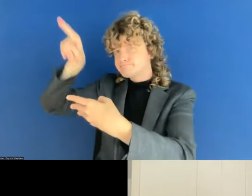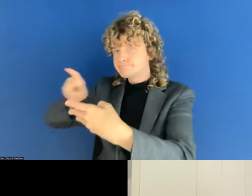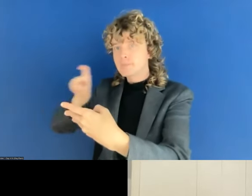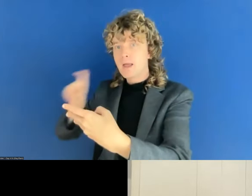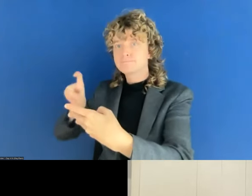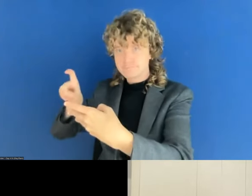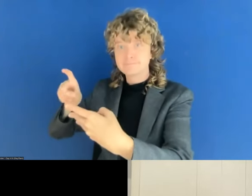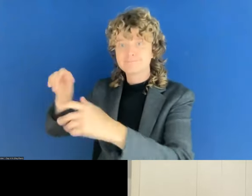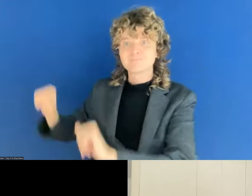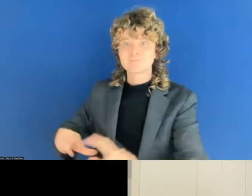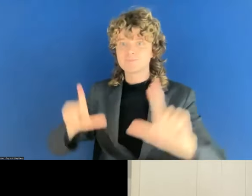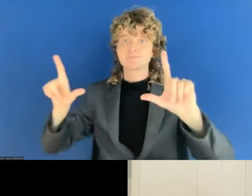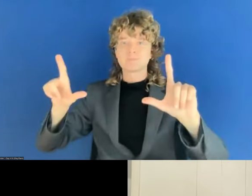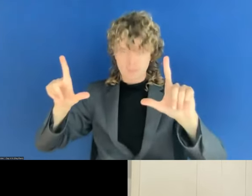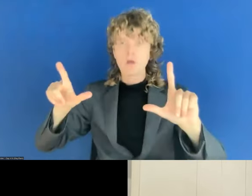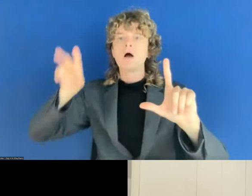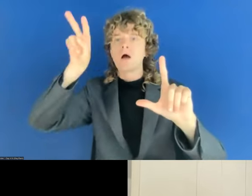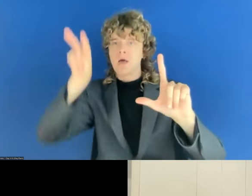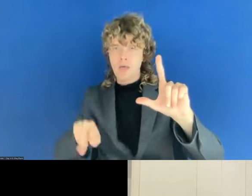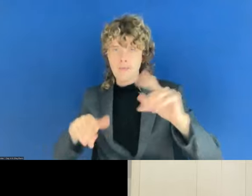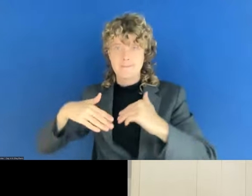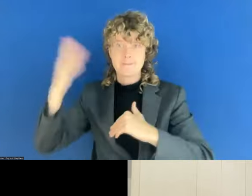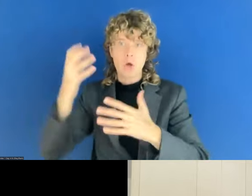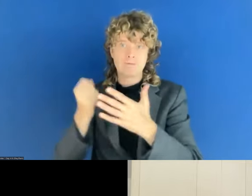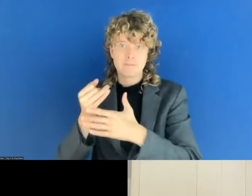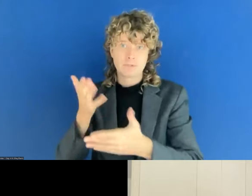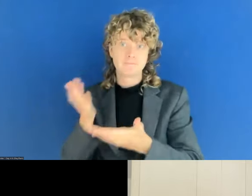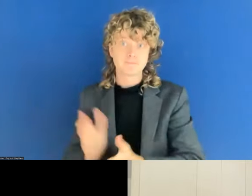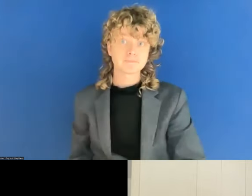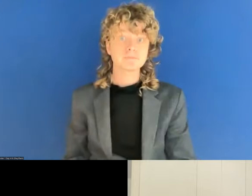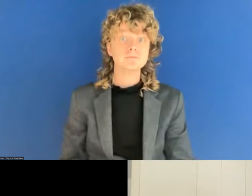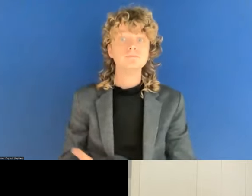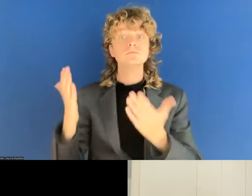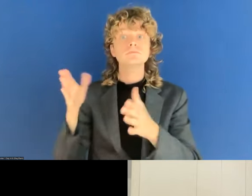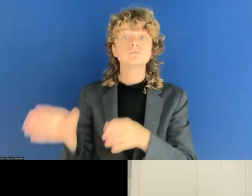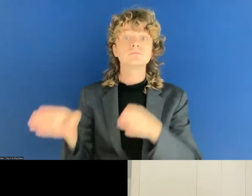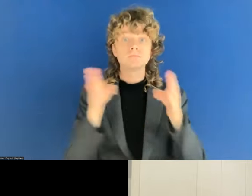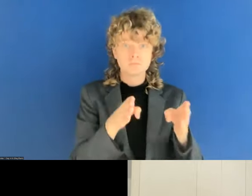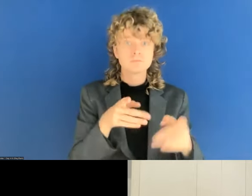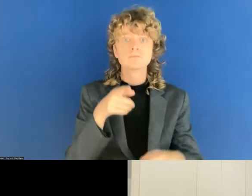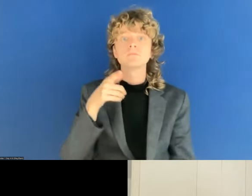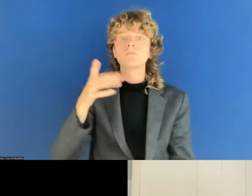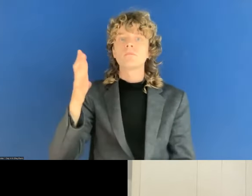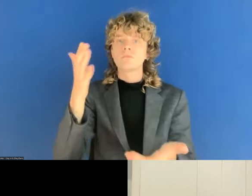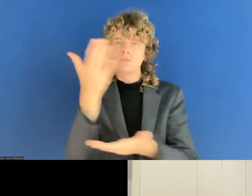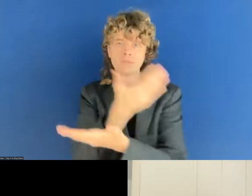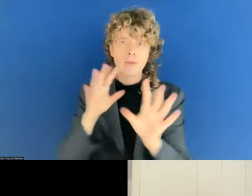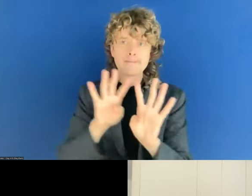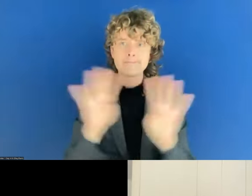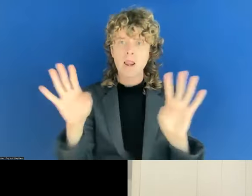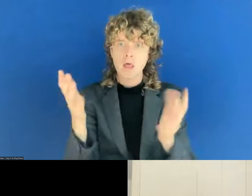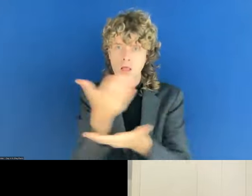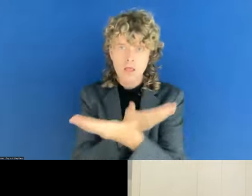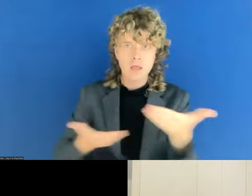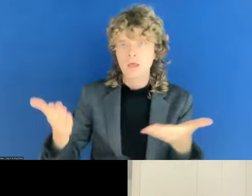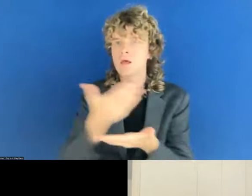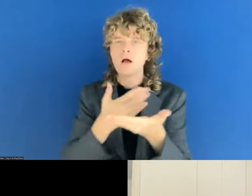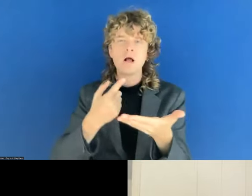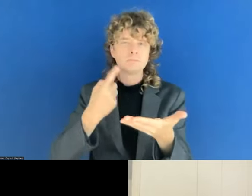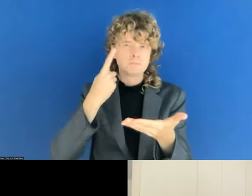So now we move on to the panel discussions. And to see if how we can improve this even better.